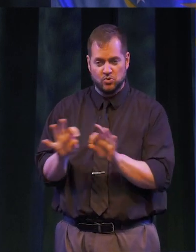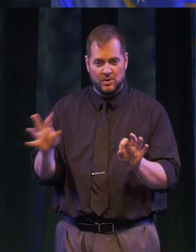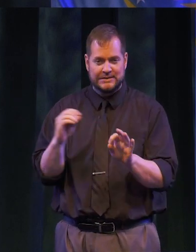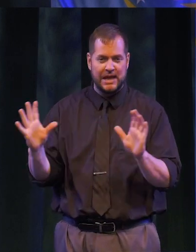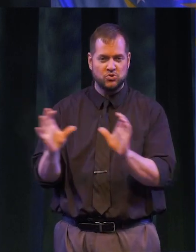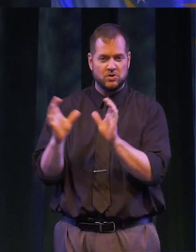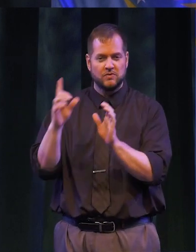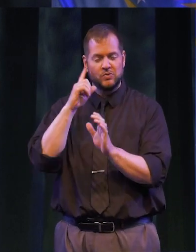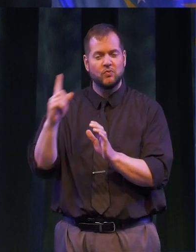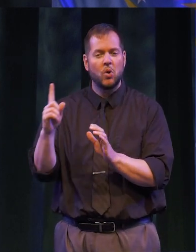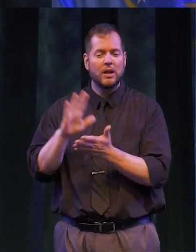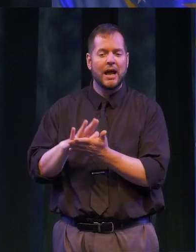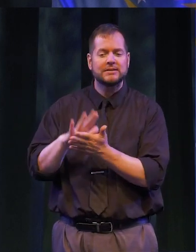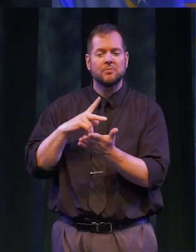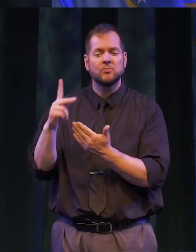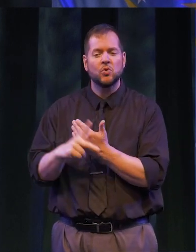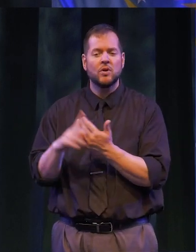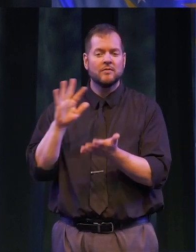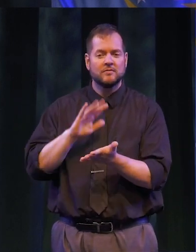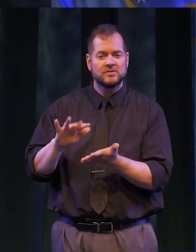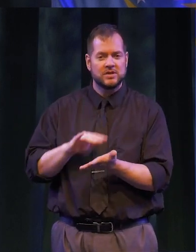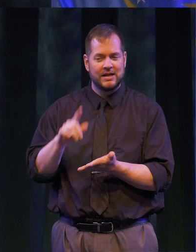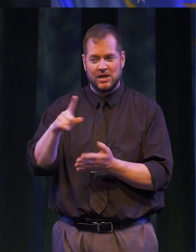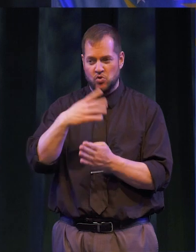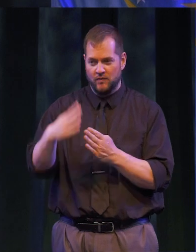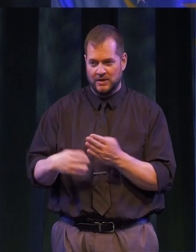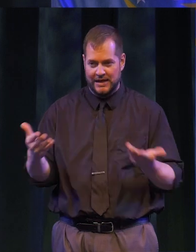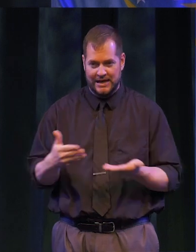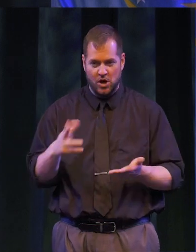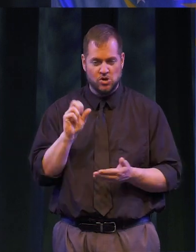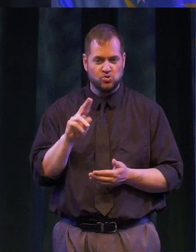CERTIFICATES FOR THE ACADEMIC PROGRAM OF STUDY THAT YOU HAVE SUCCESSFULLY COMPLETED AT GENESEE